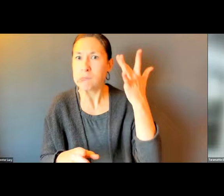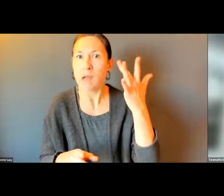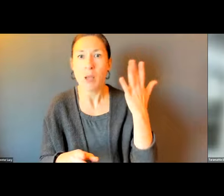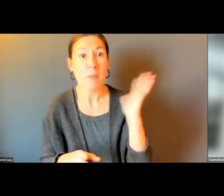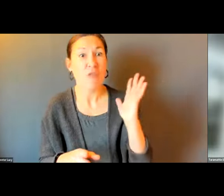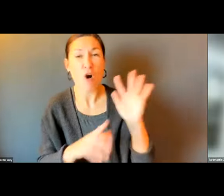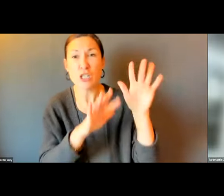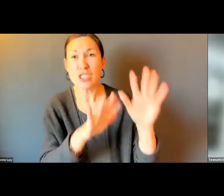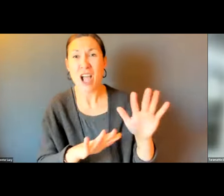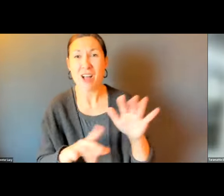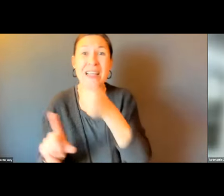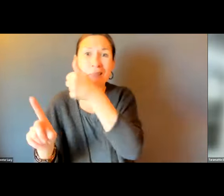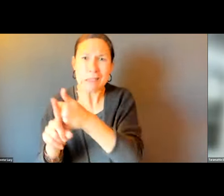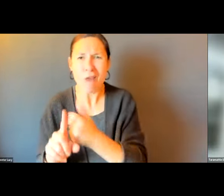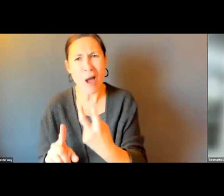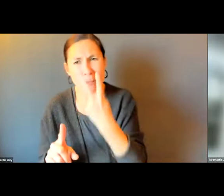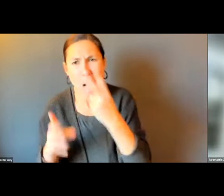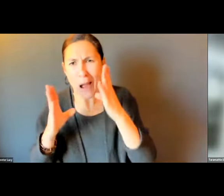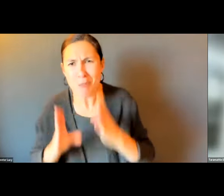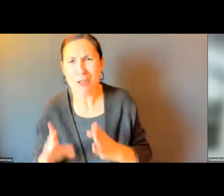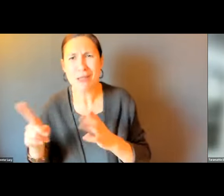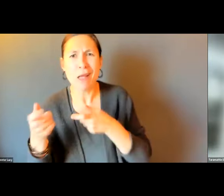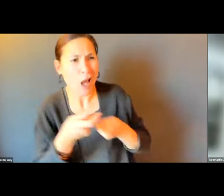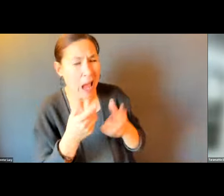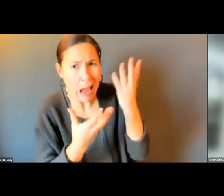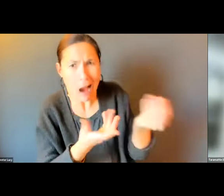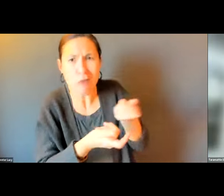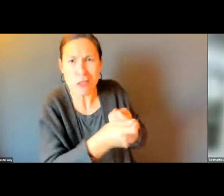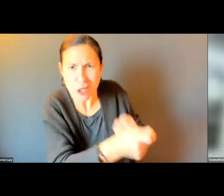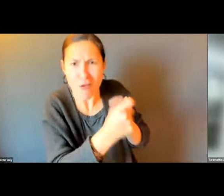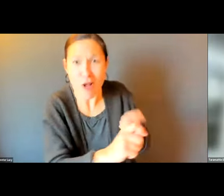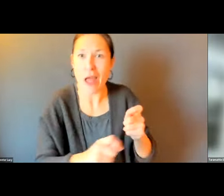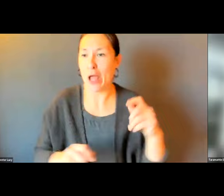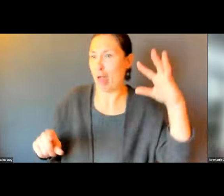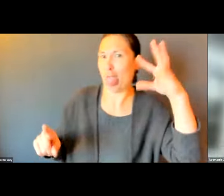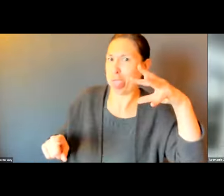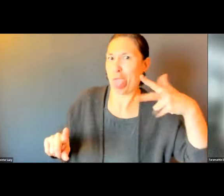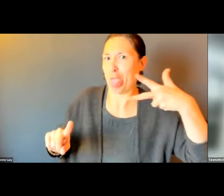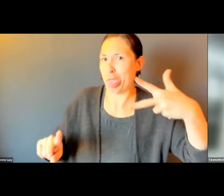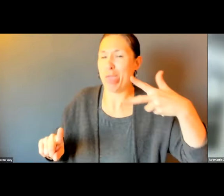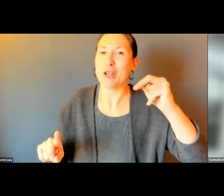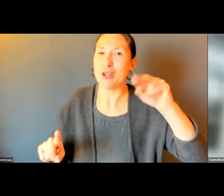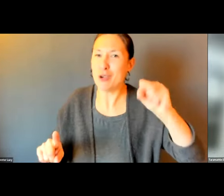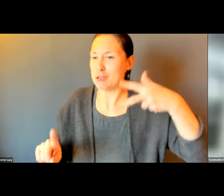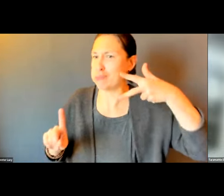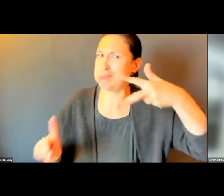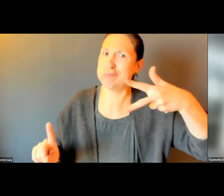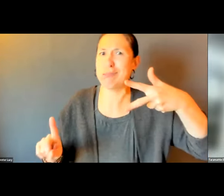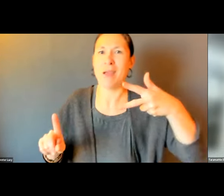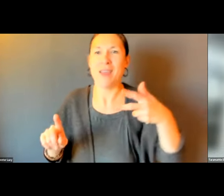FOR SOMERVILLE, TOM WAS IN THE MEDIA. THE PET PEEVE, THE SNOW IS SO BAD HE WOULD SHOVEL IT OUT HIMSELF AND WAS IN THE LOCAL MEDIA.